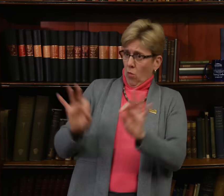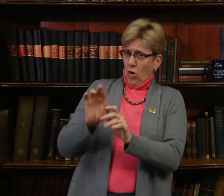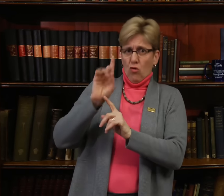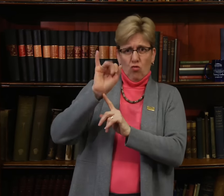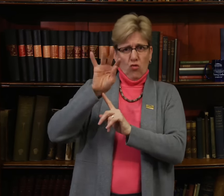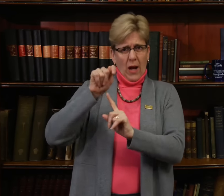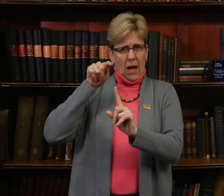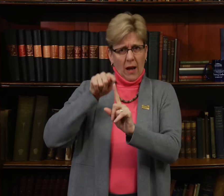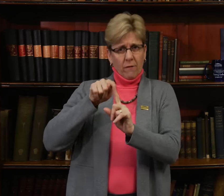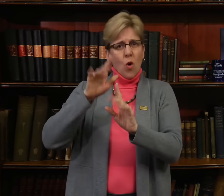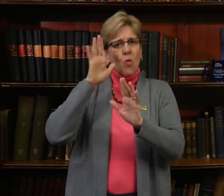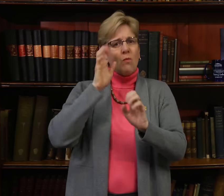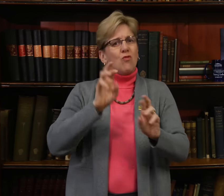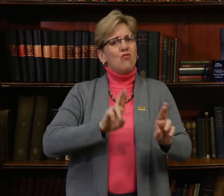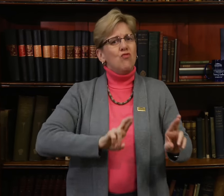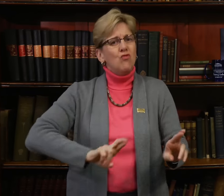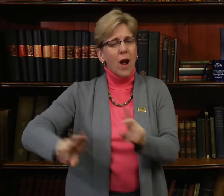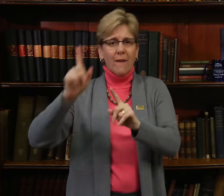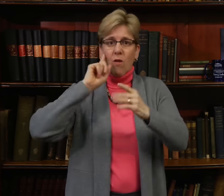The draft framework will be ready for